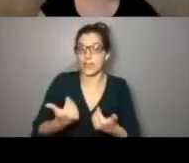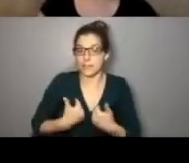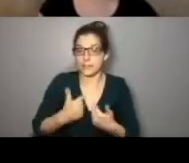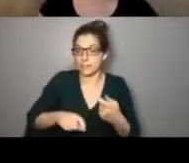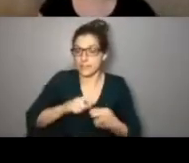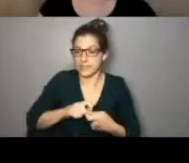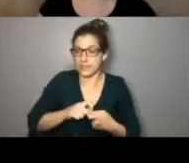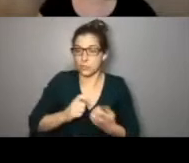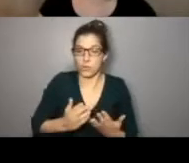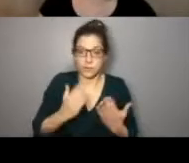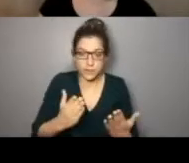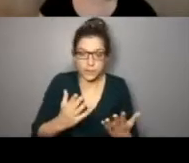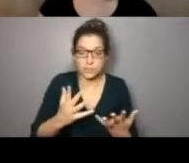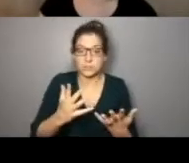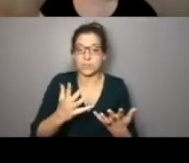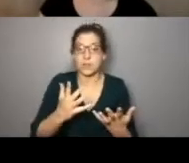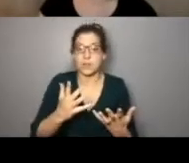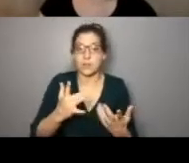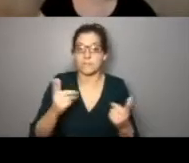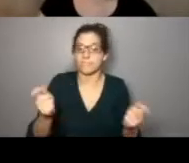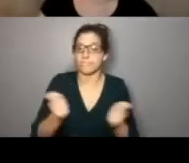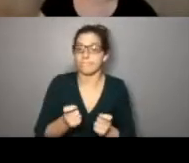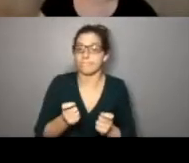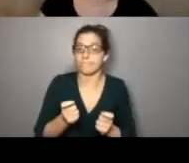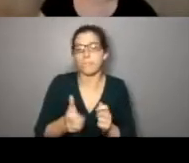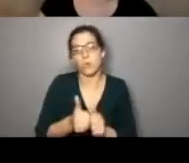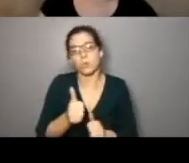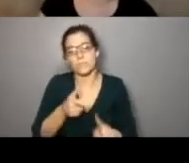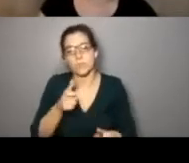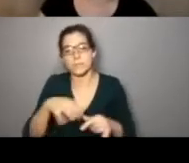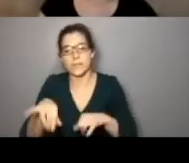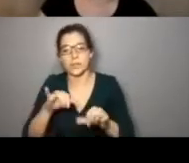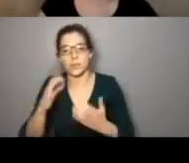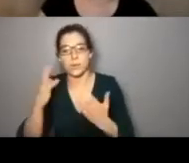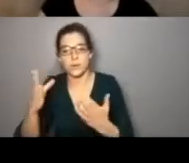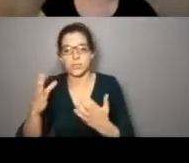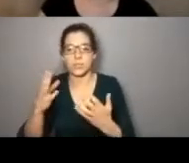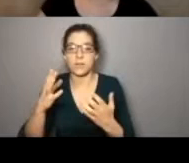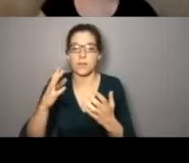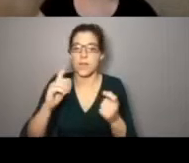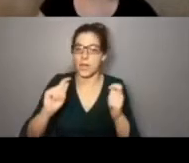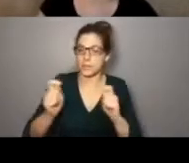recommendations that are pulled out mostly from the standard recommendations and customized